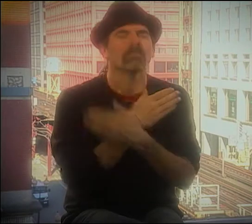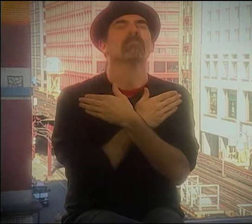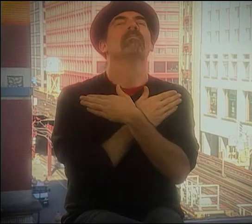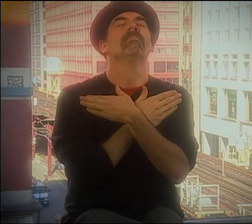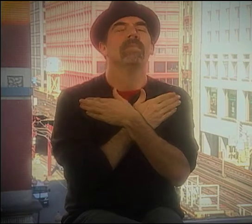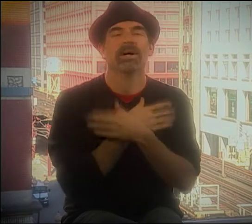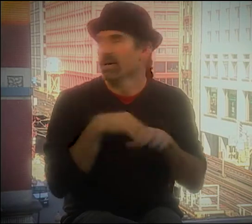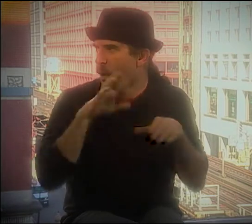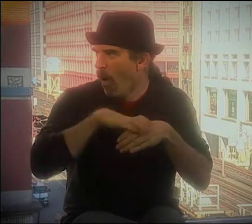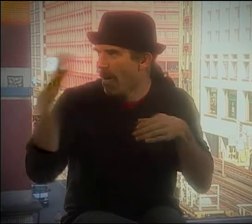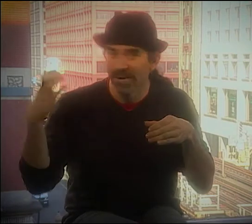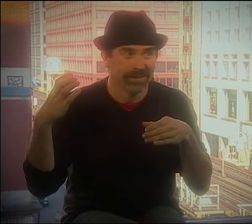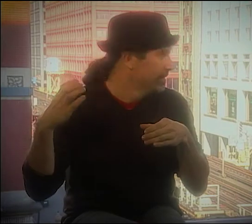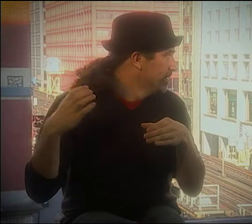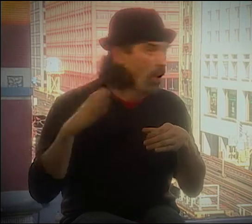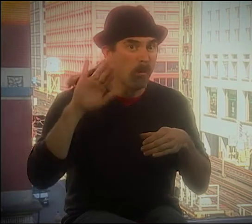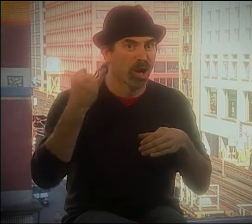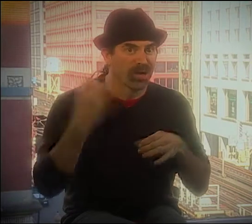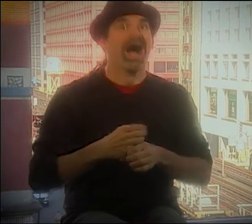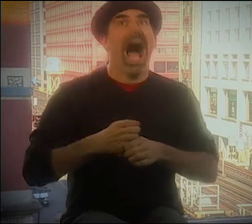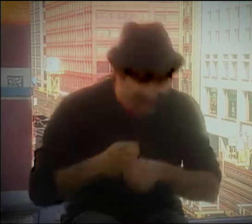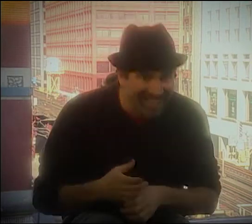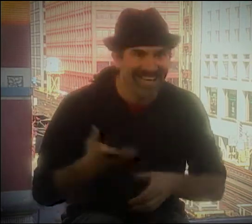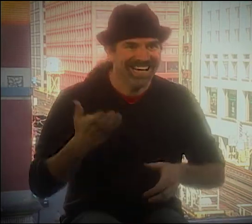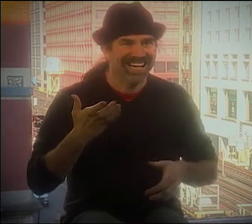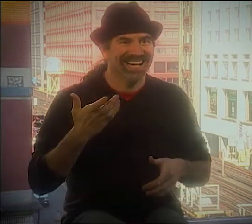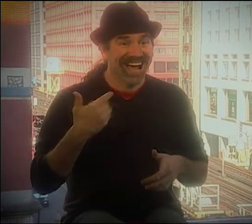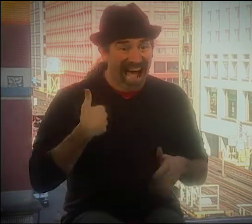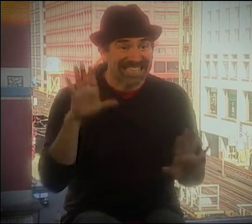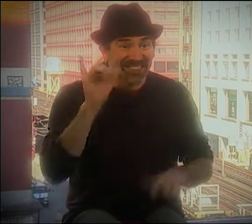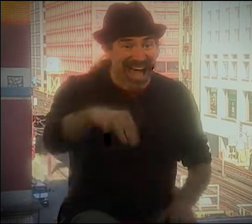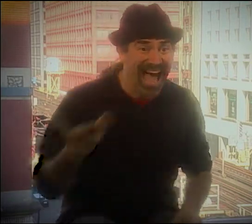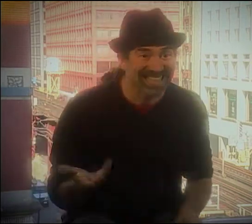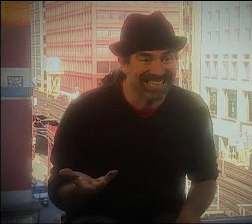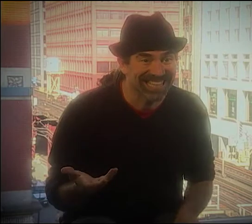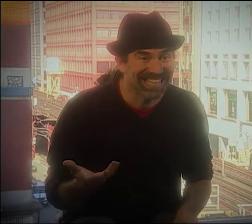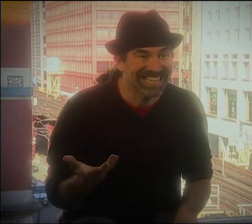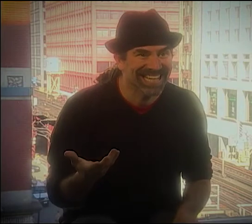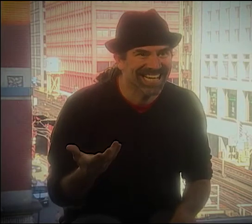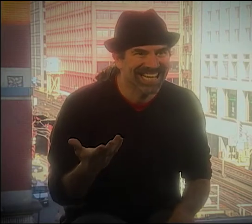AND THEN THE BIRD... SEES SOMETHING, AND HE TAKES A BITE